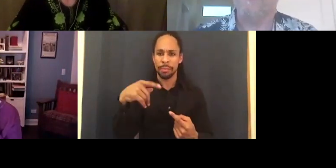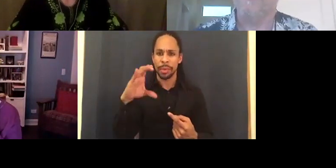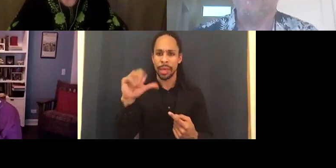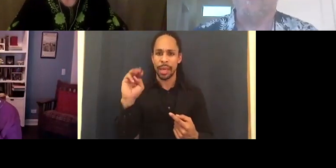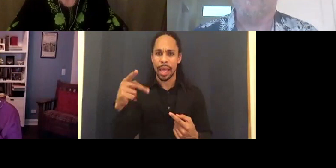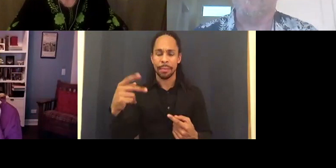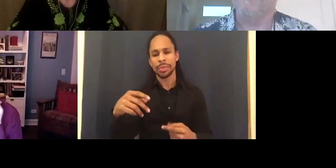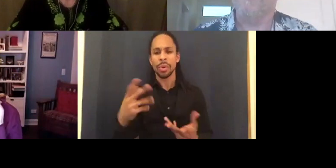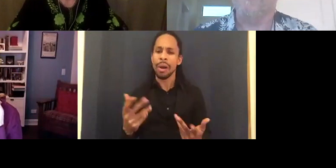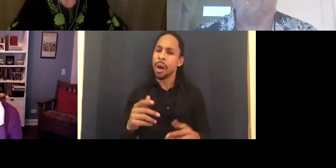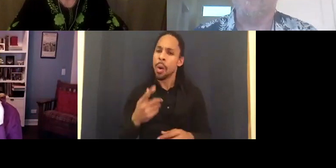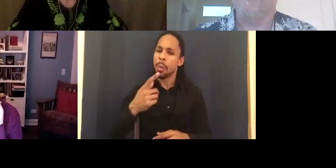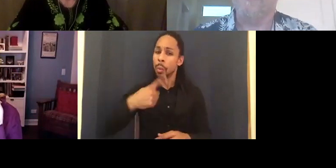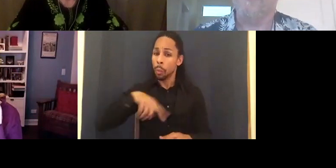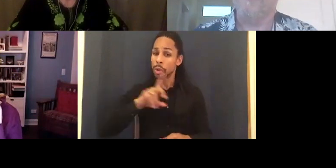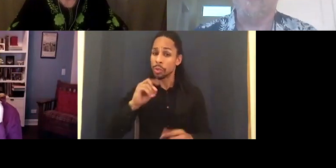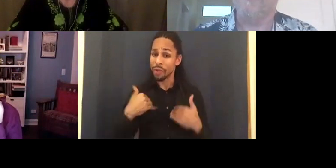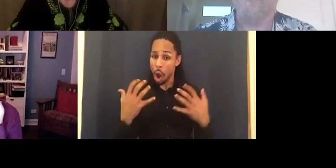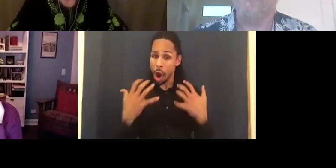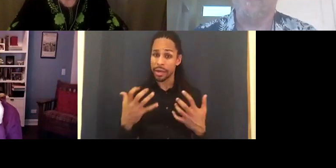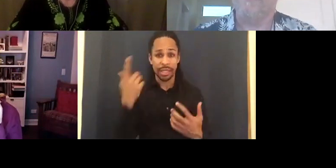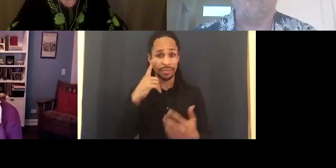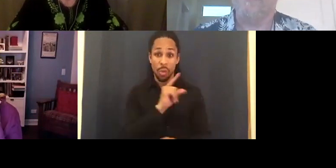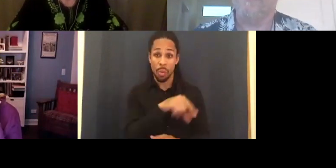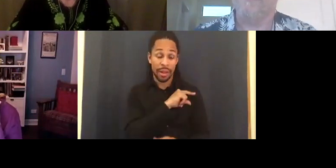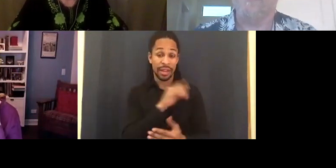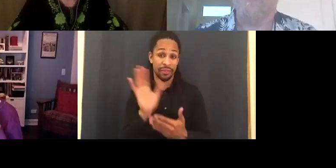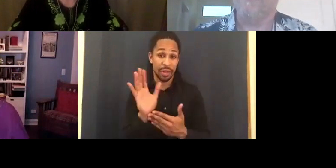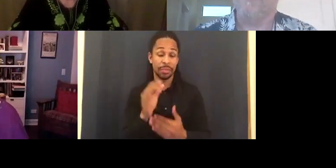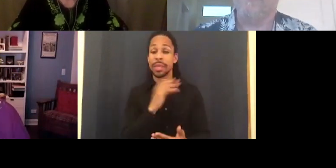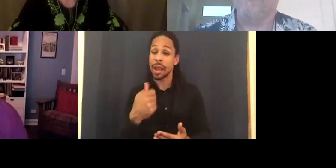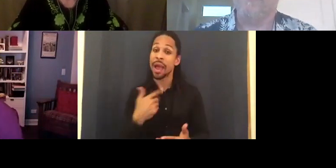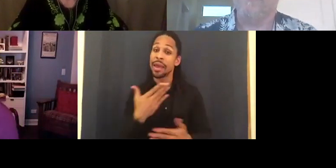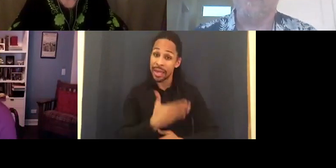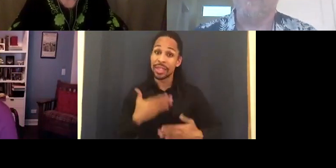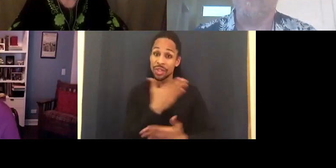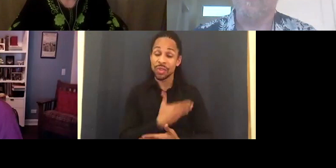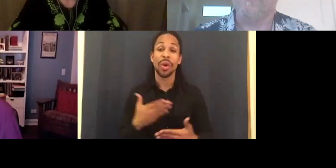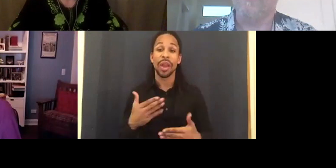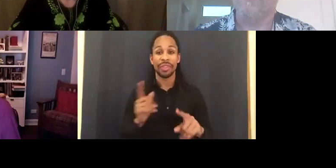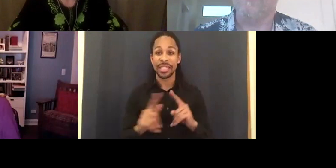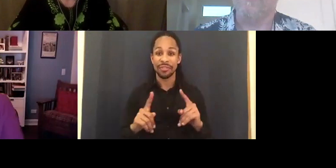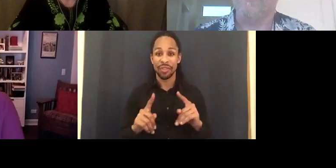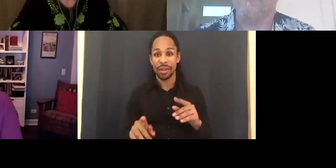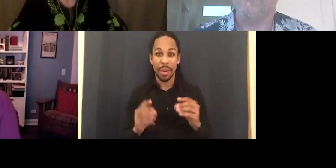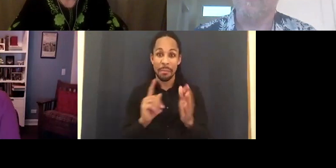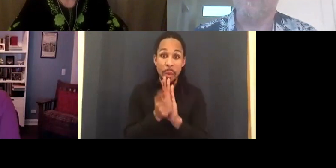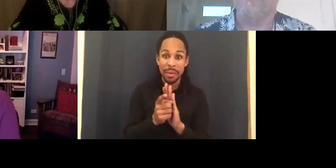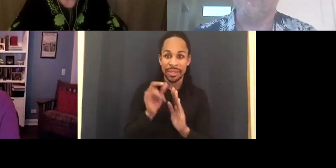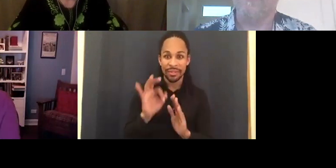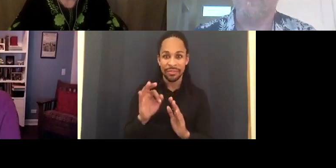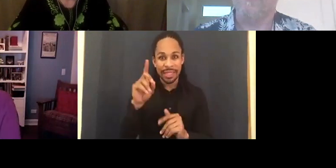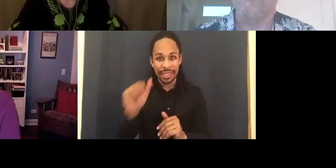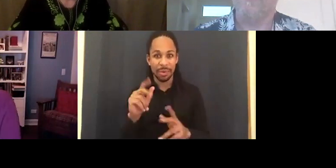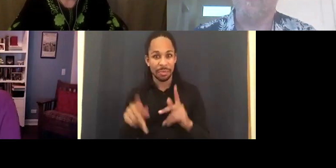I do enjoy the forays on television. There are a lot of approaches to